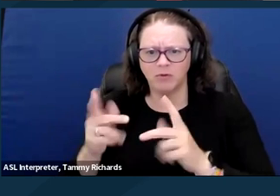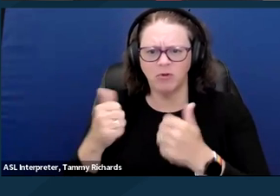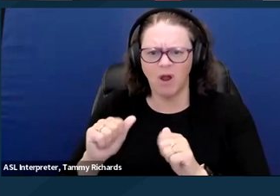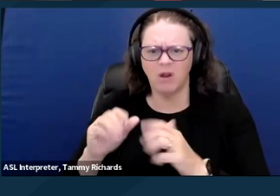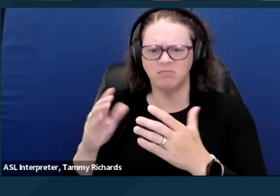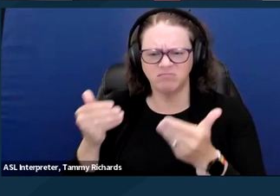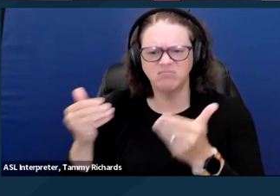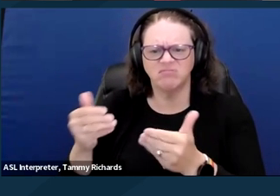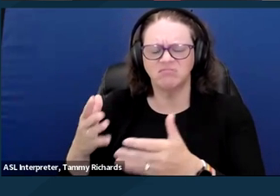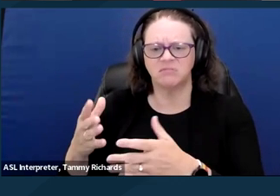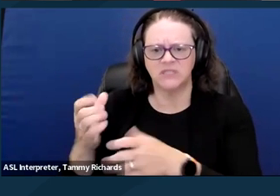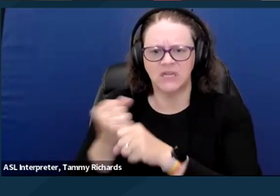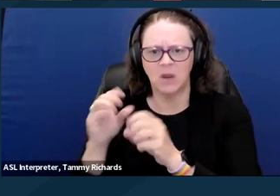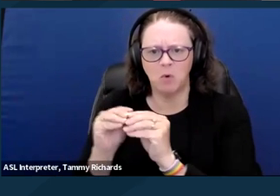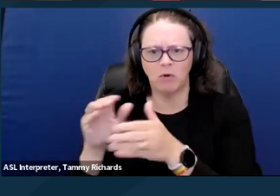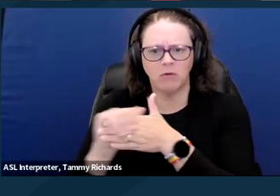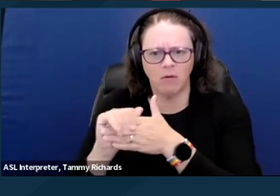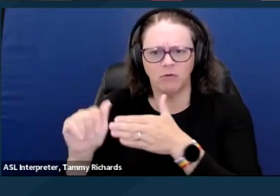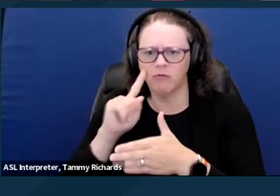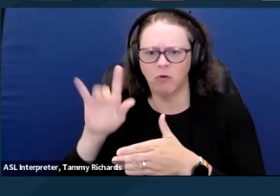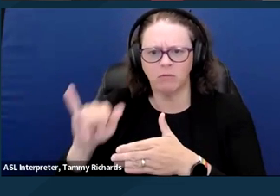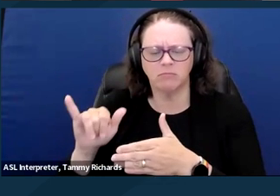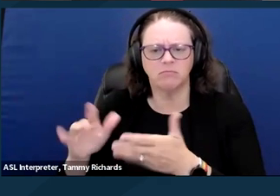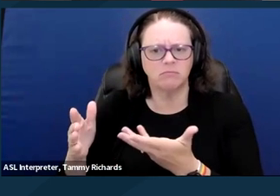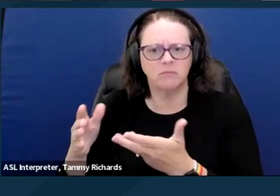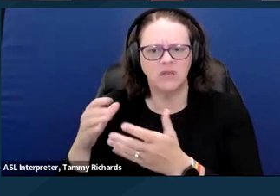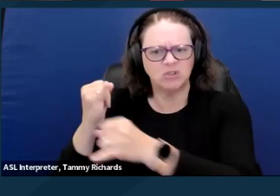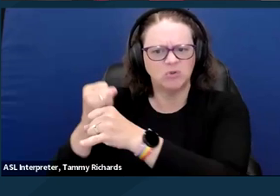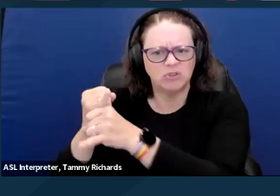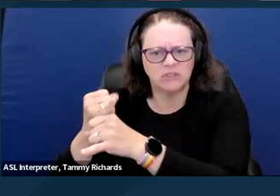and generally calls for more beds, more inpatient treatment,